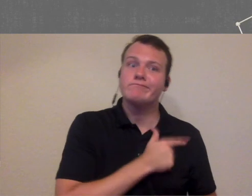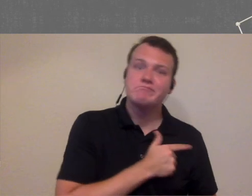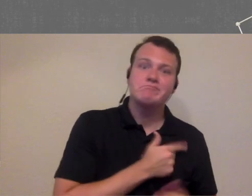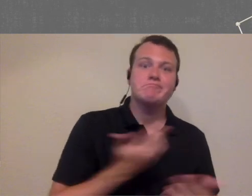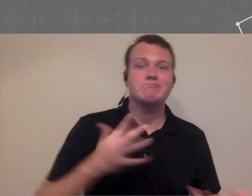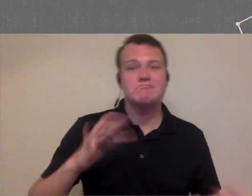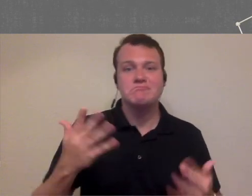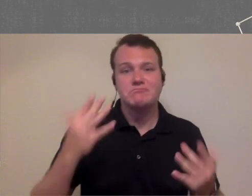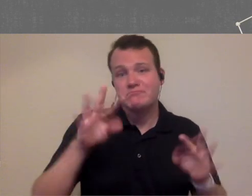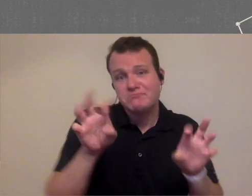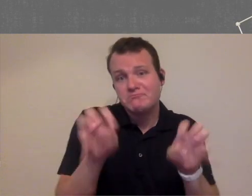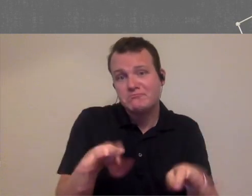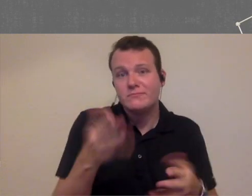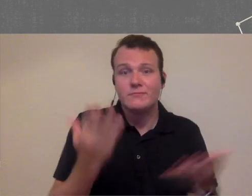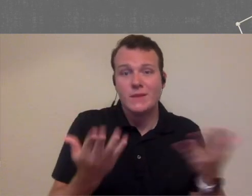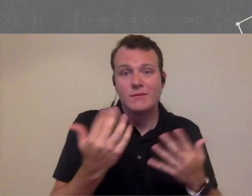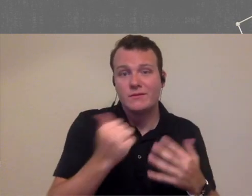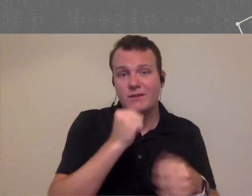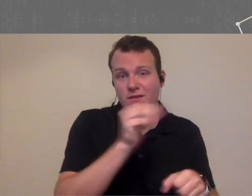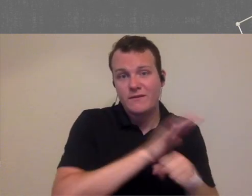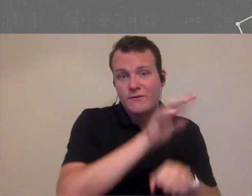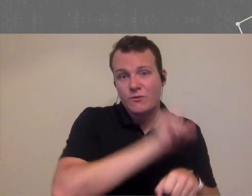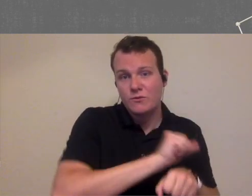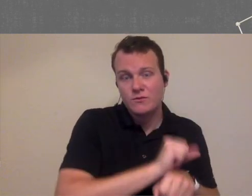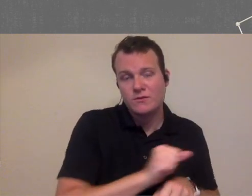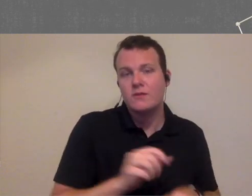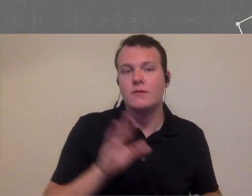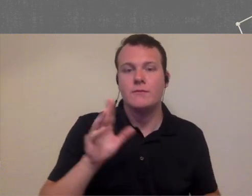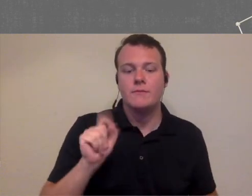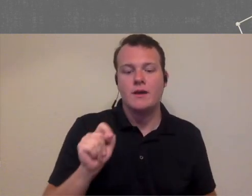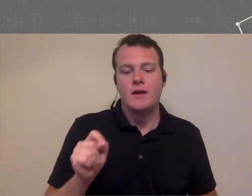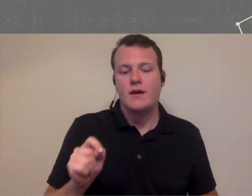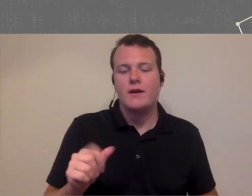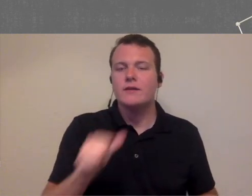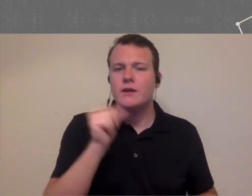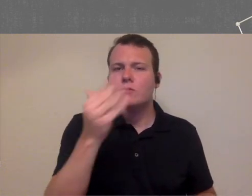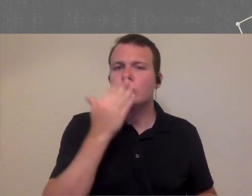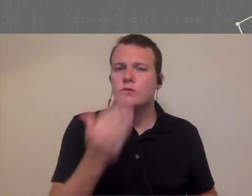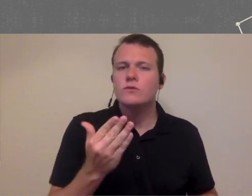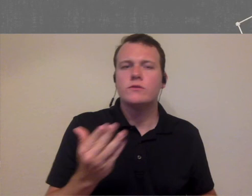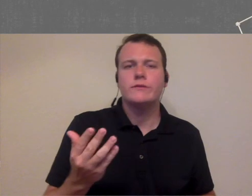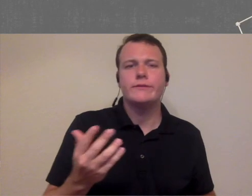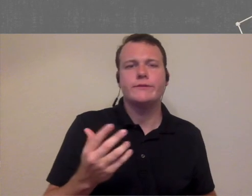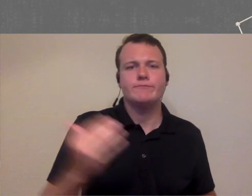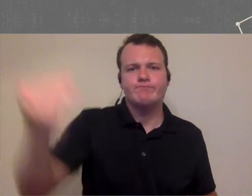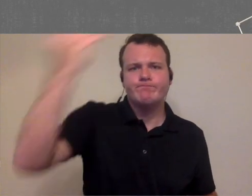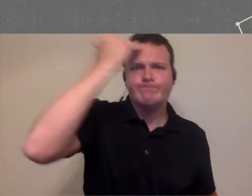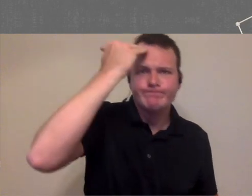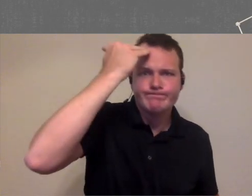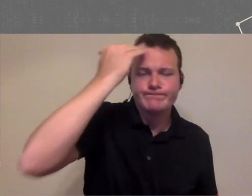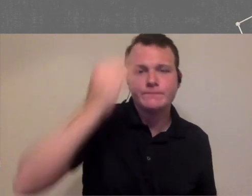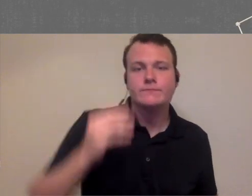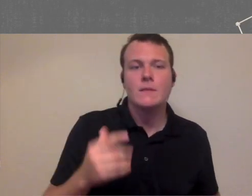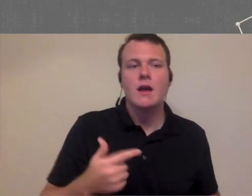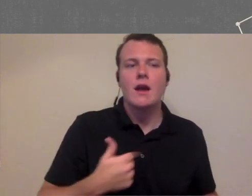they are slacking off who knows but or maybe they don't have enough to do but you're not getting good sample so I make a point to check with my staff routinely